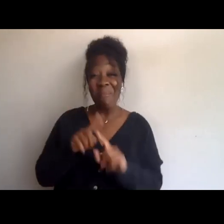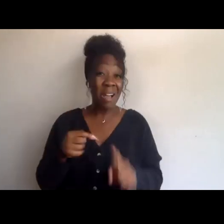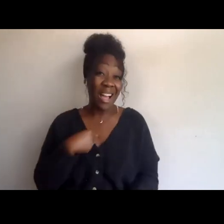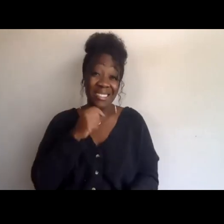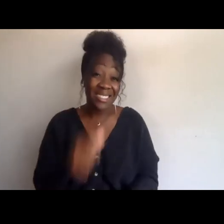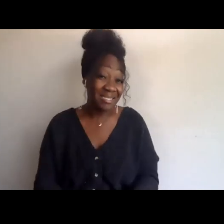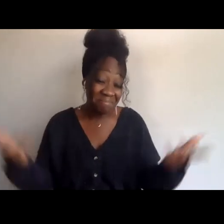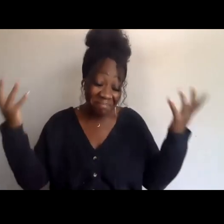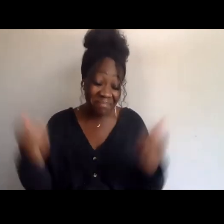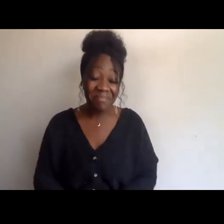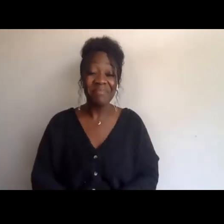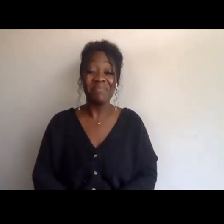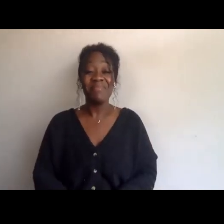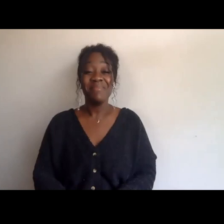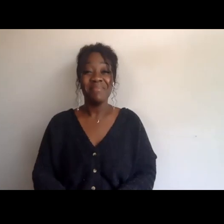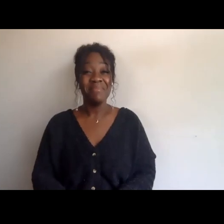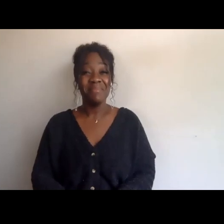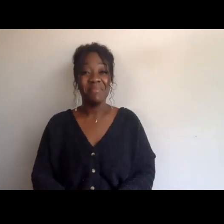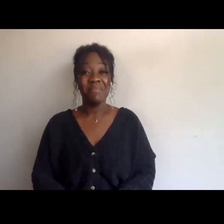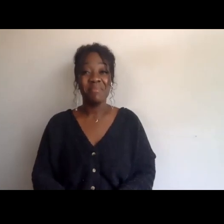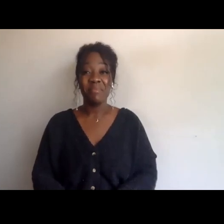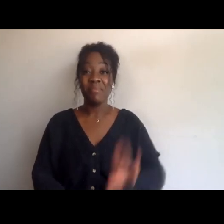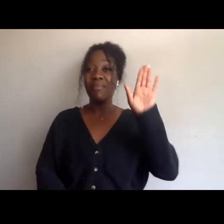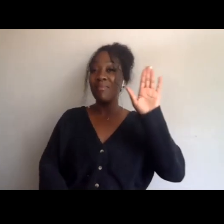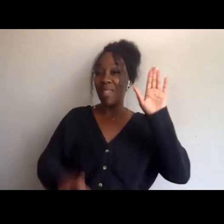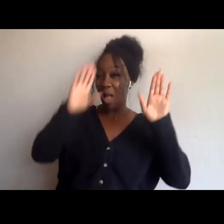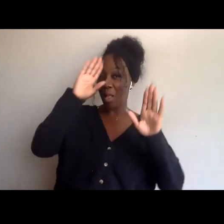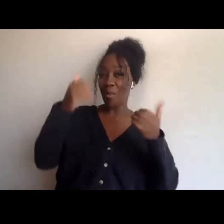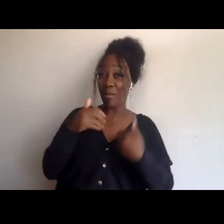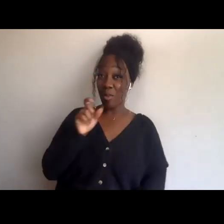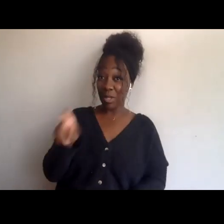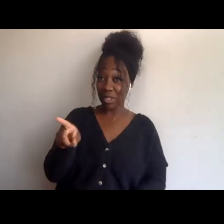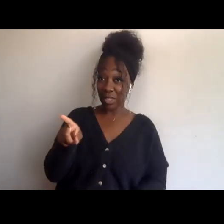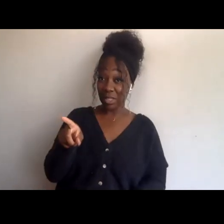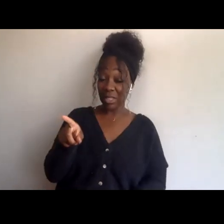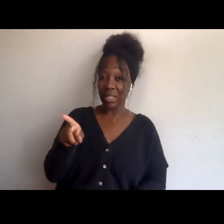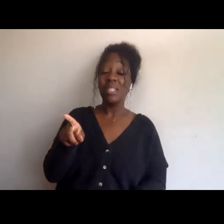[Melina] All right. Okay. [Saba] Hi, I have a question. Oh. -Thandiwe, thank you so much